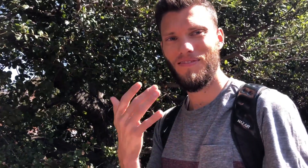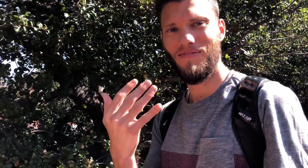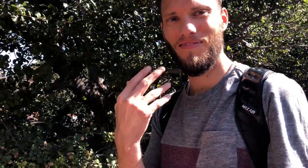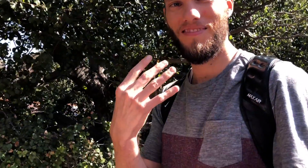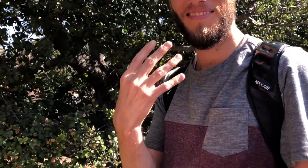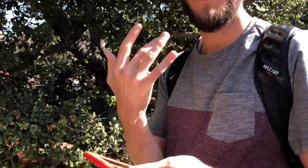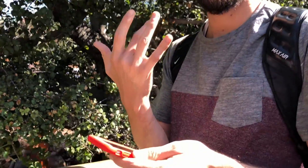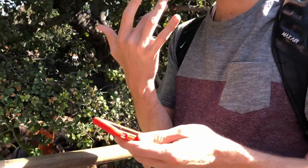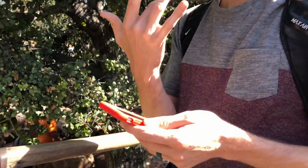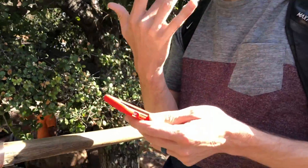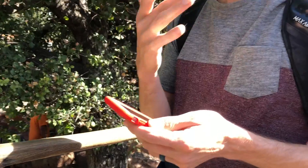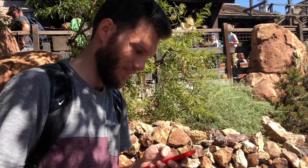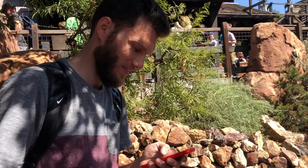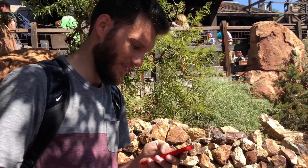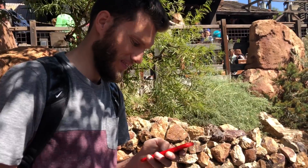Why are you filming me? haha